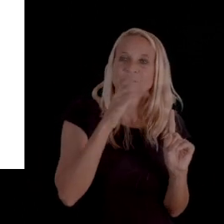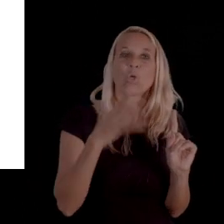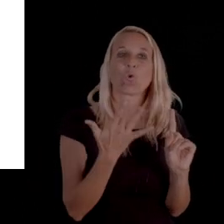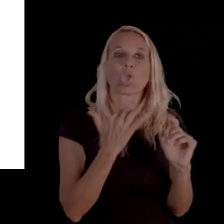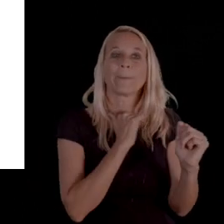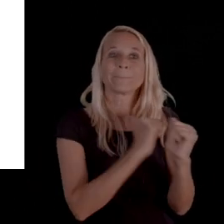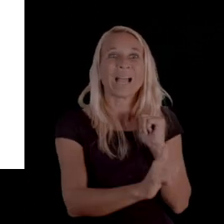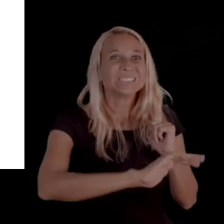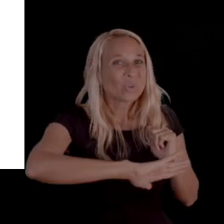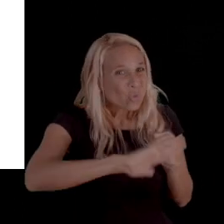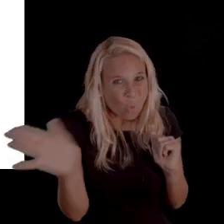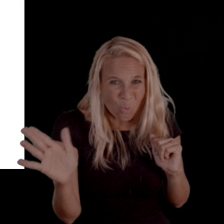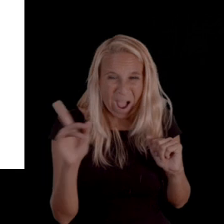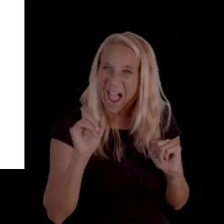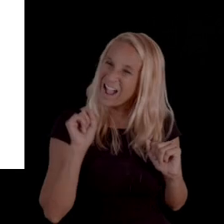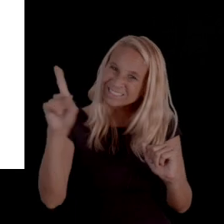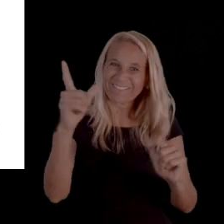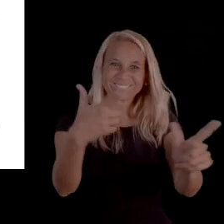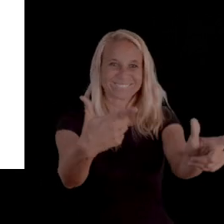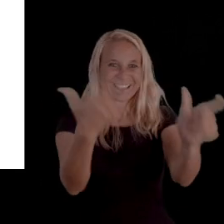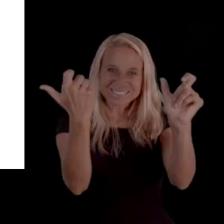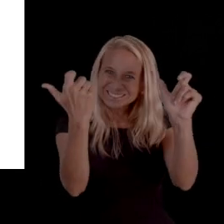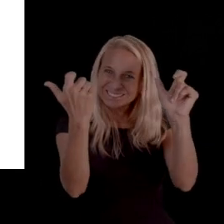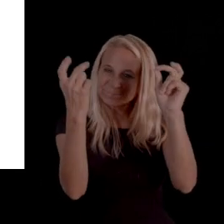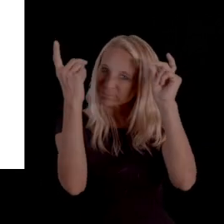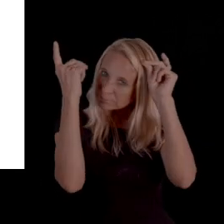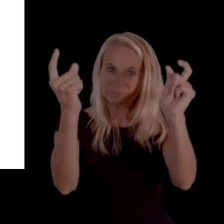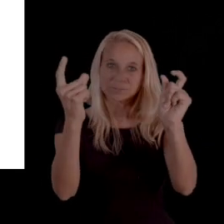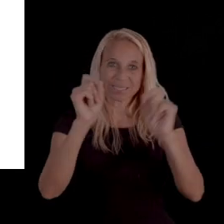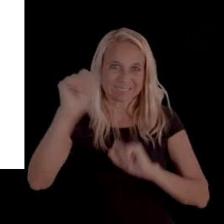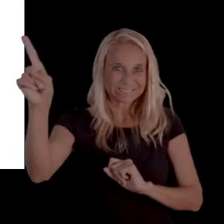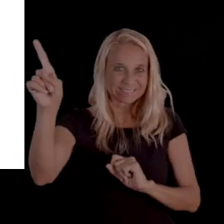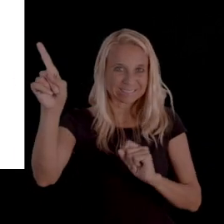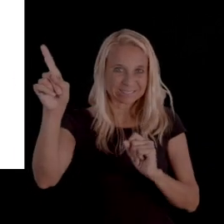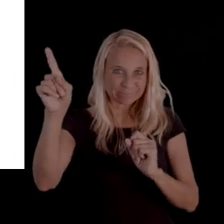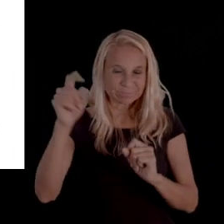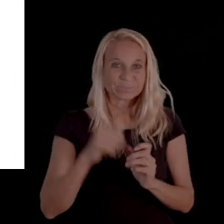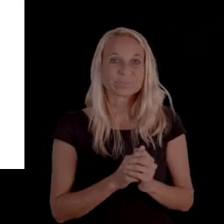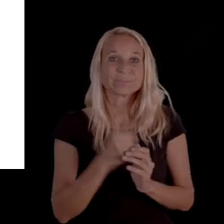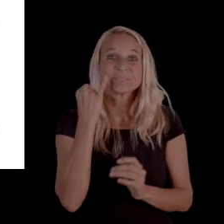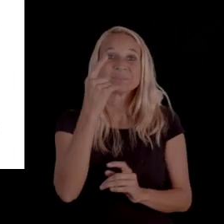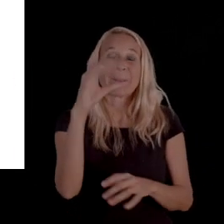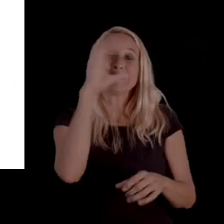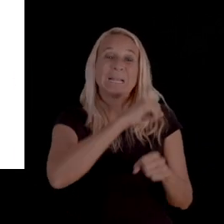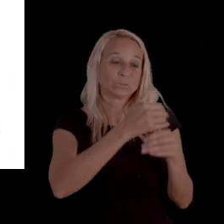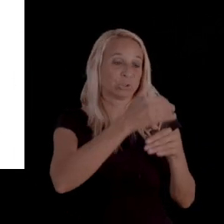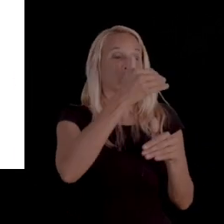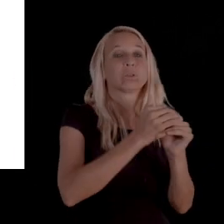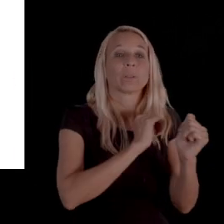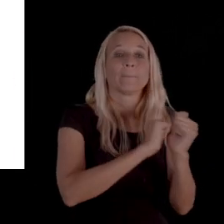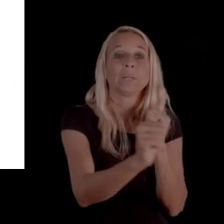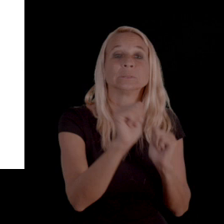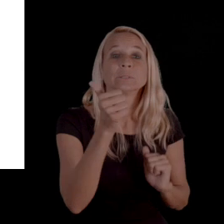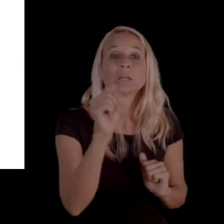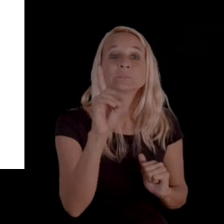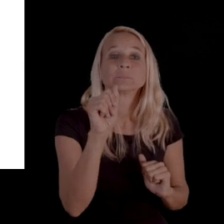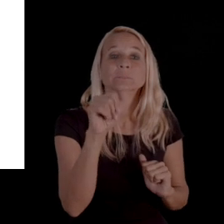you would still have to ask within 10 days to get continued services. So, if you miss your window for continued services,